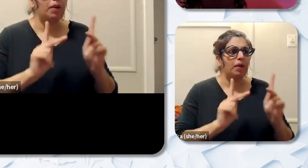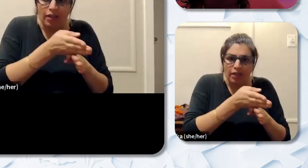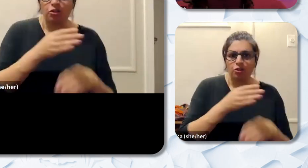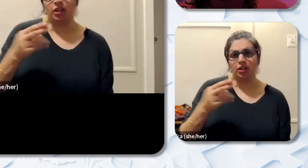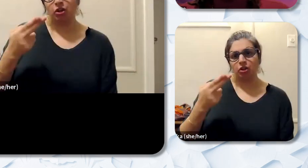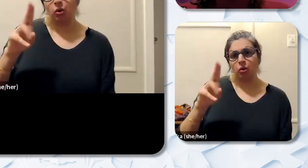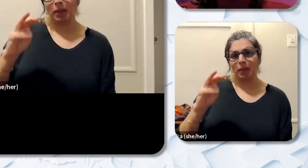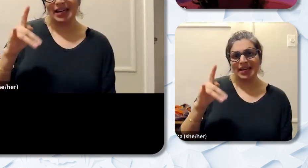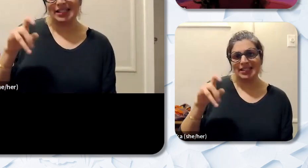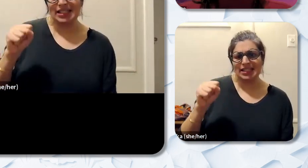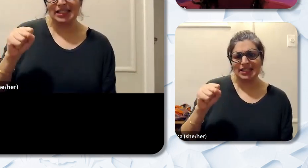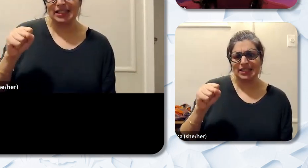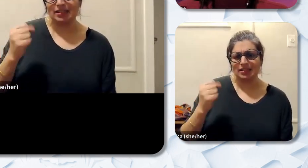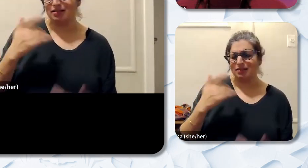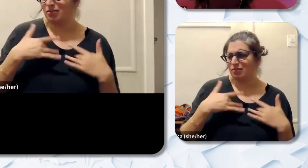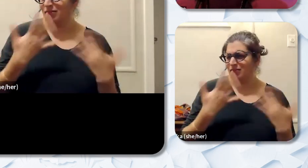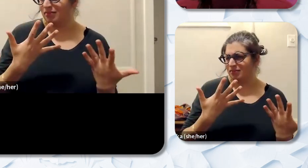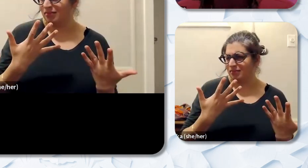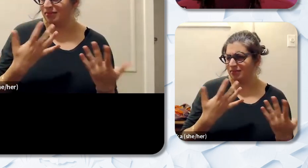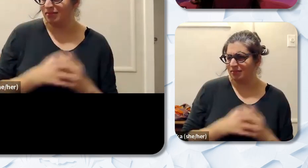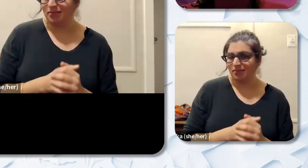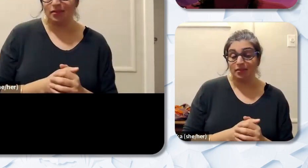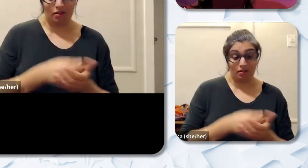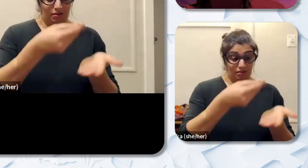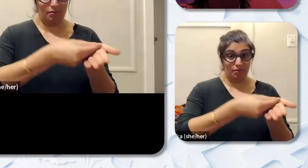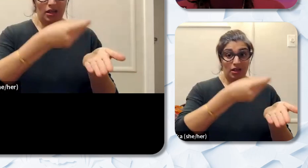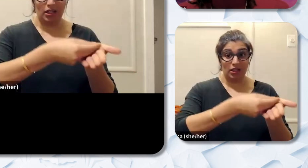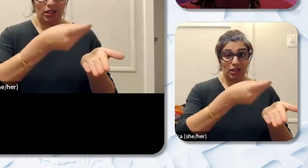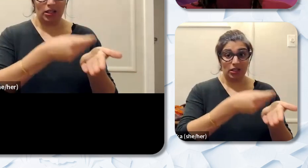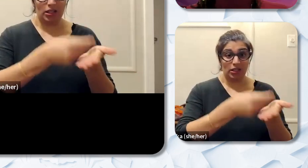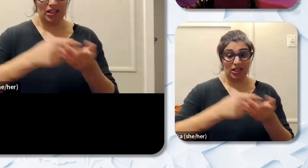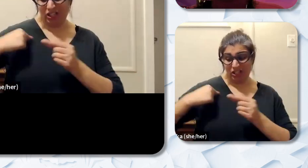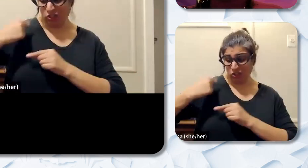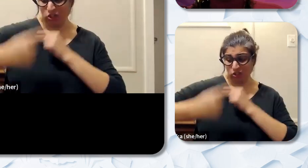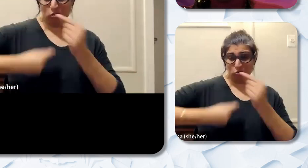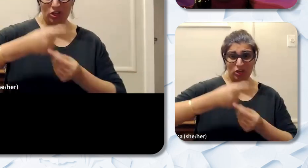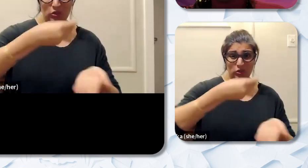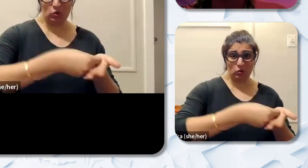going on with that right? Let's think about money. Generational wealth has been a systemic issue here